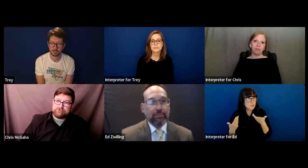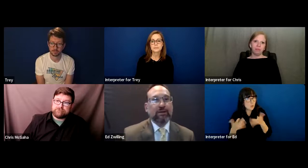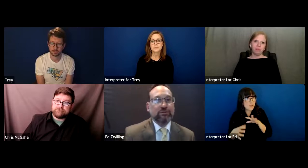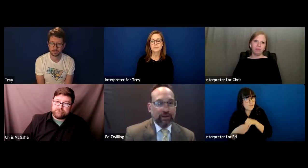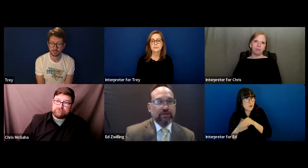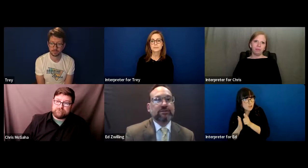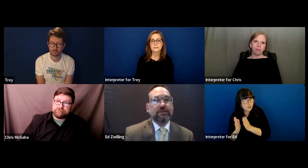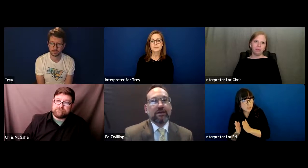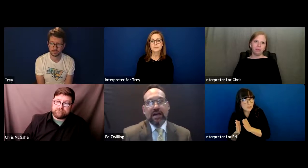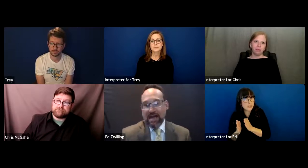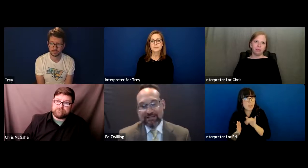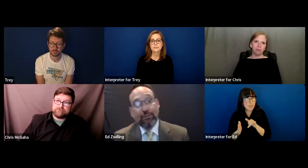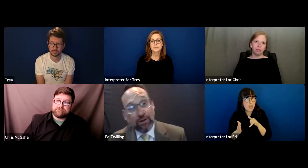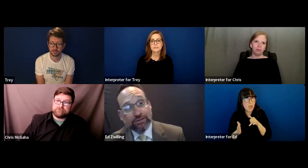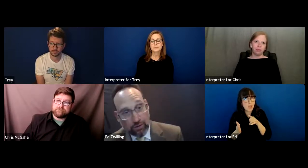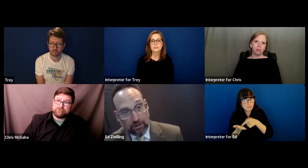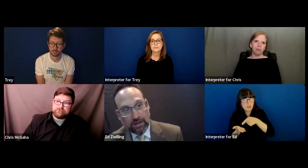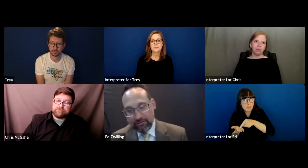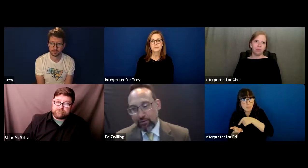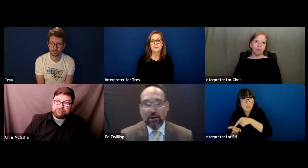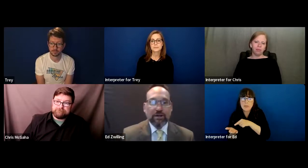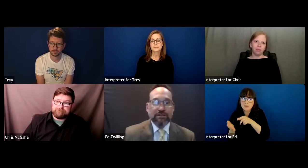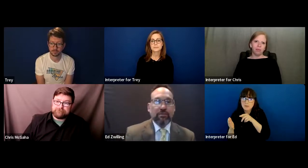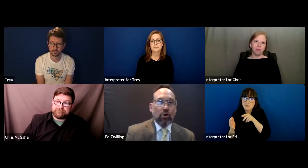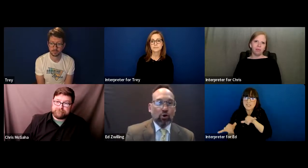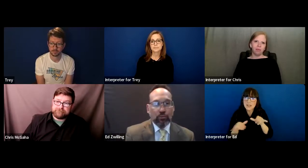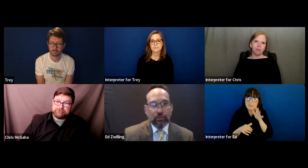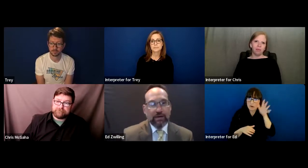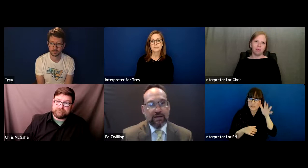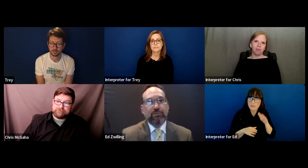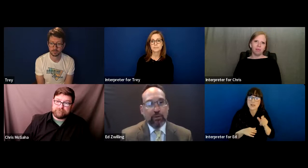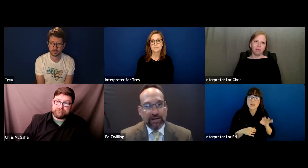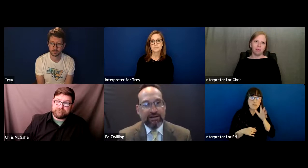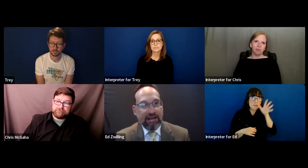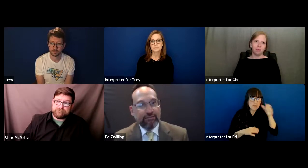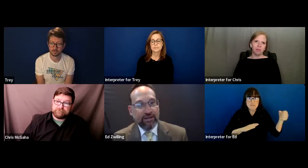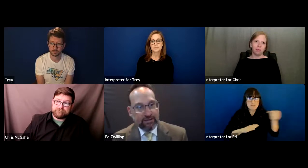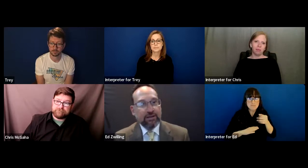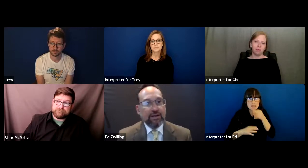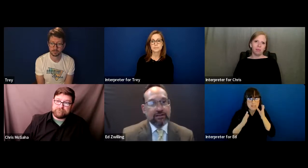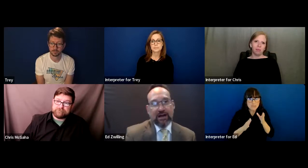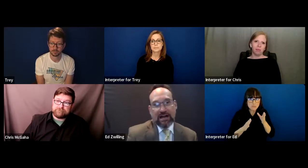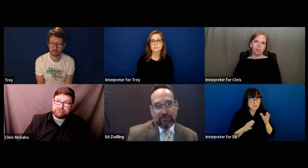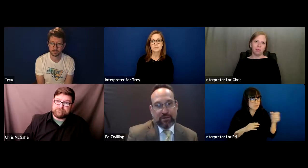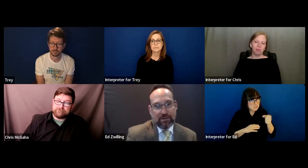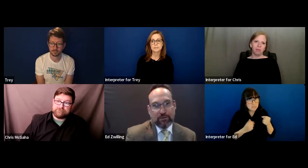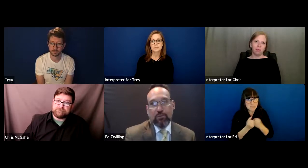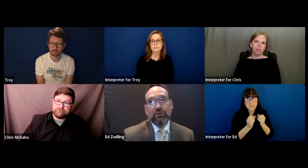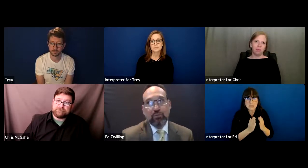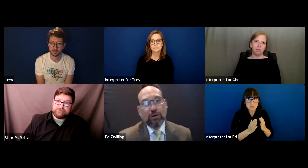a big expense as the parents are. If the parent is coming armed with an expert and an advocate to the IEP, they're much more